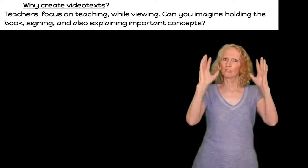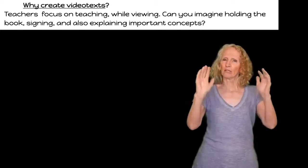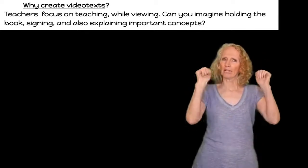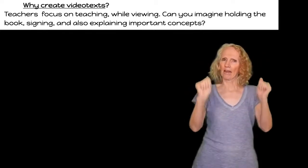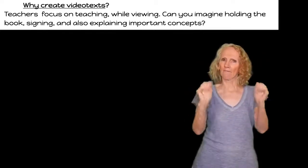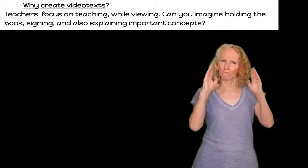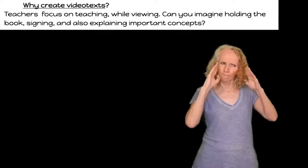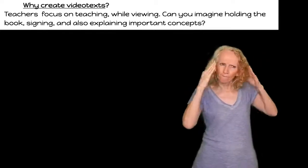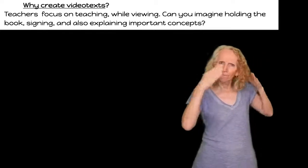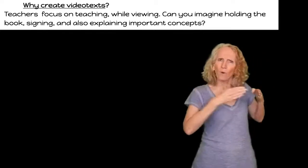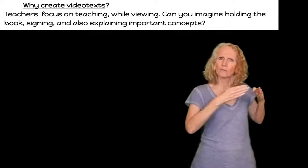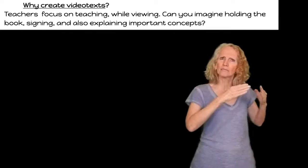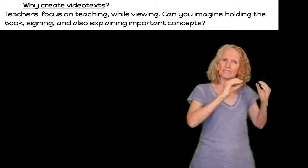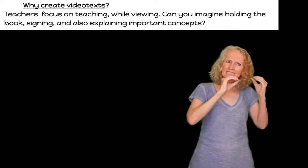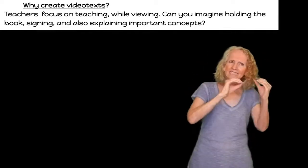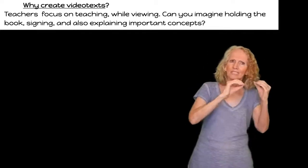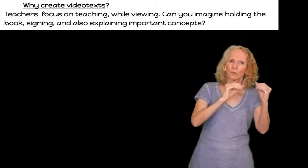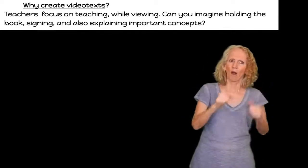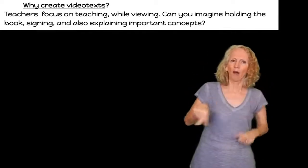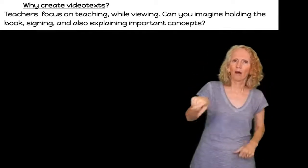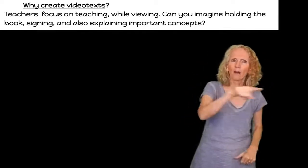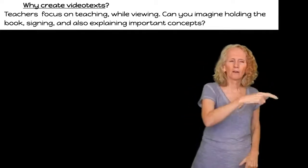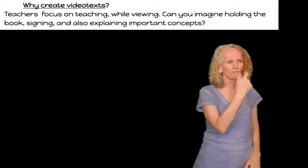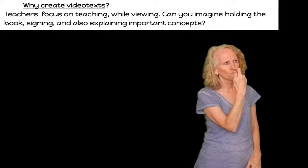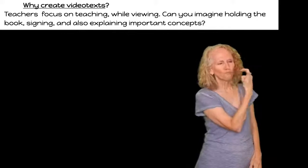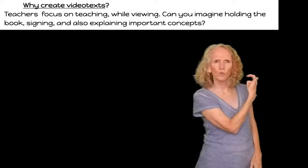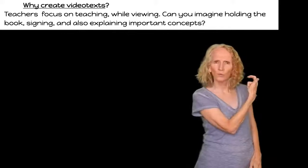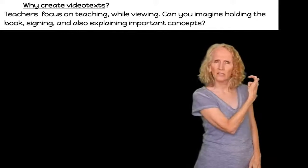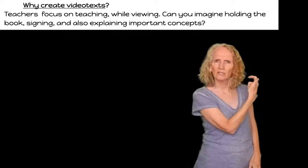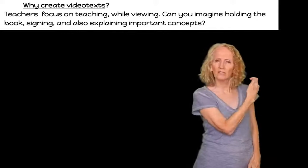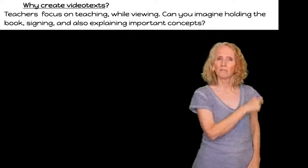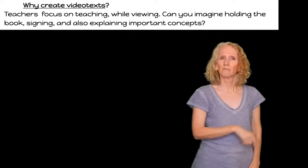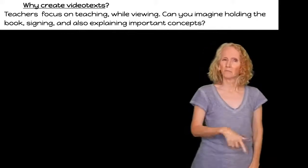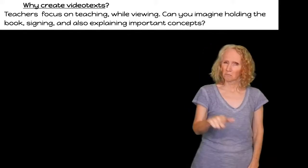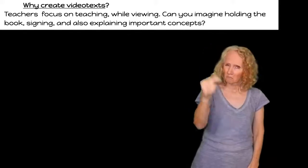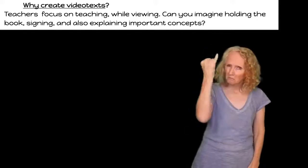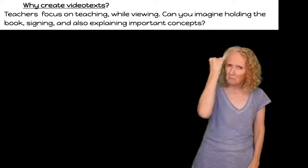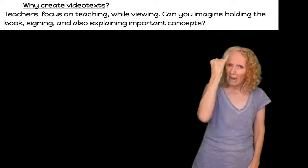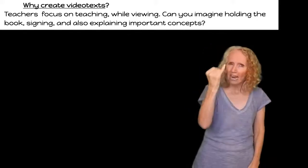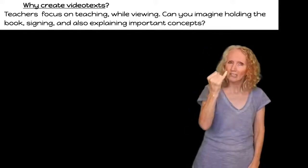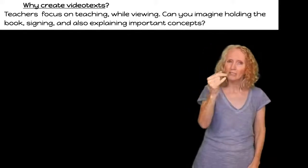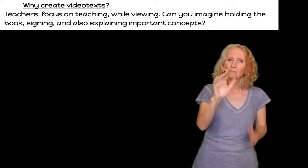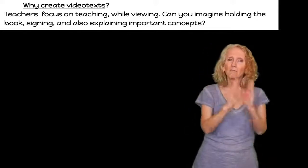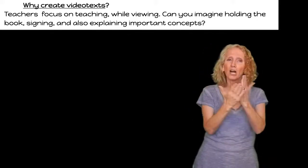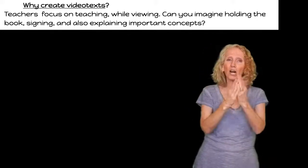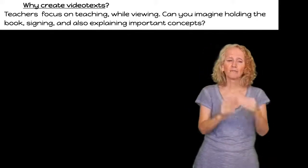teachers can focus on teaching while the students are viewing the story